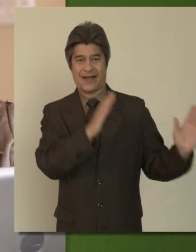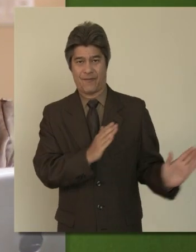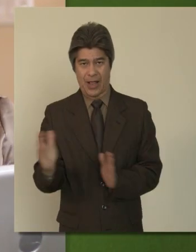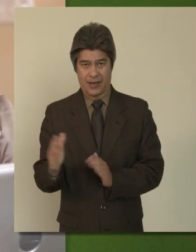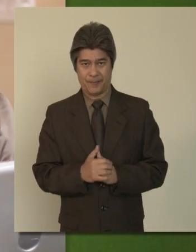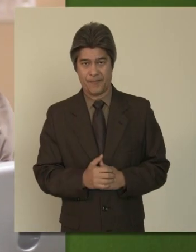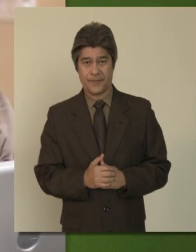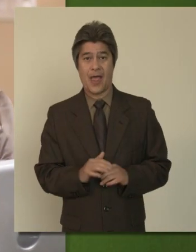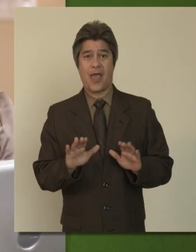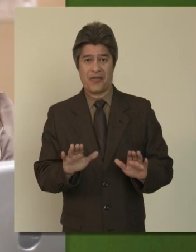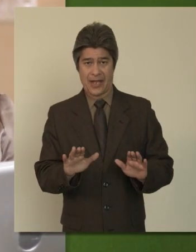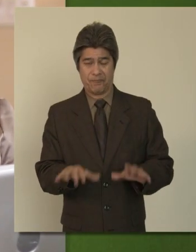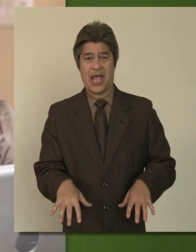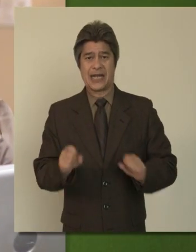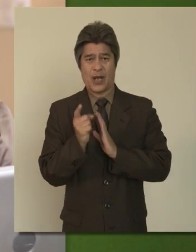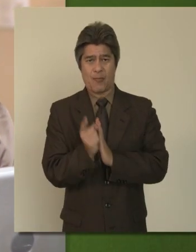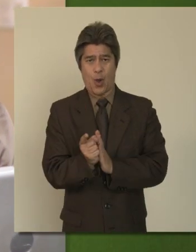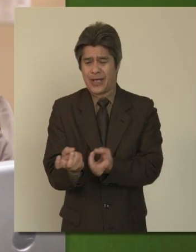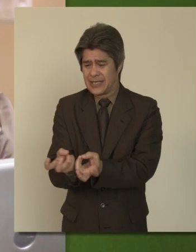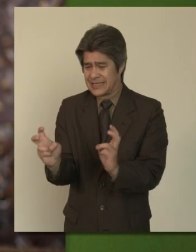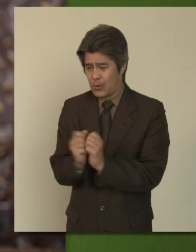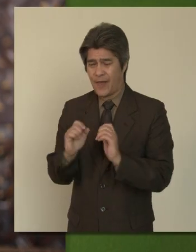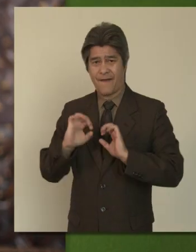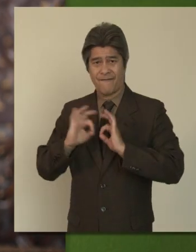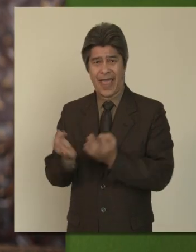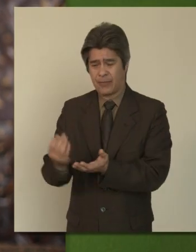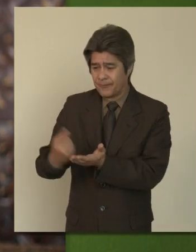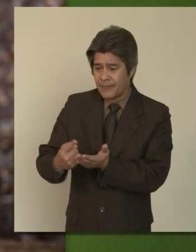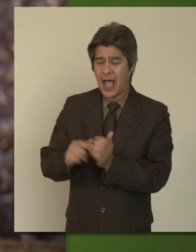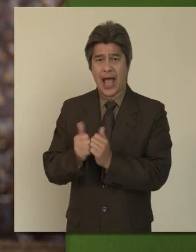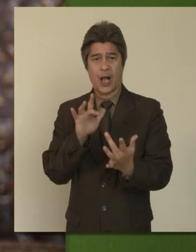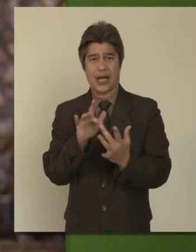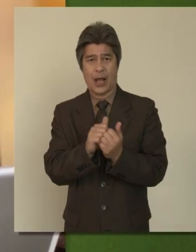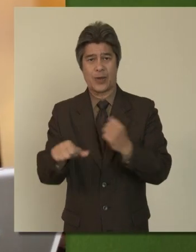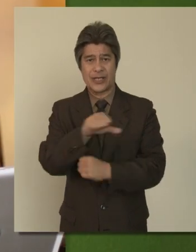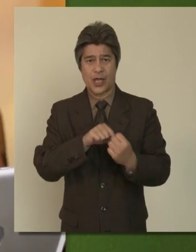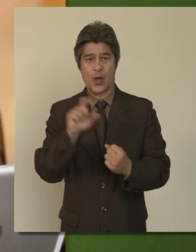Then, take a moment to sit with your family and decide how you will get in contact with each other, where you will go, and what you will do in the event